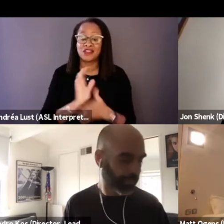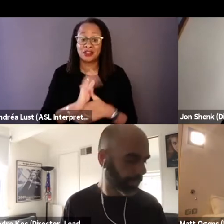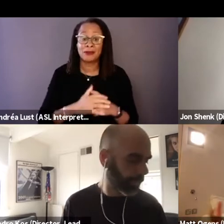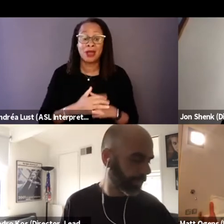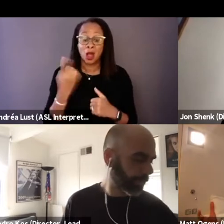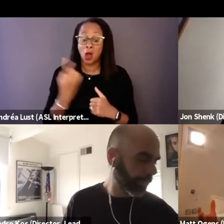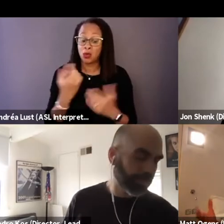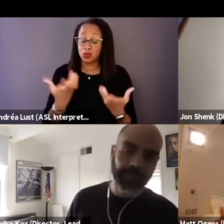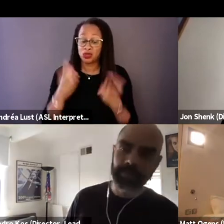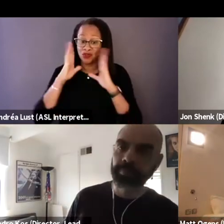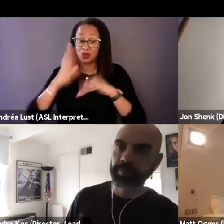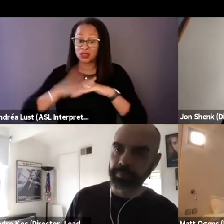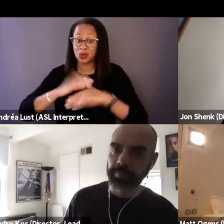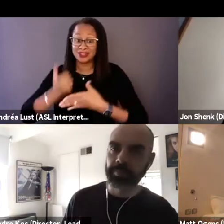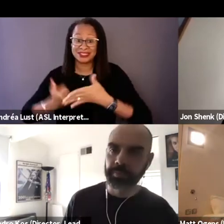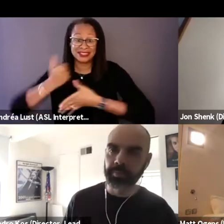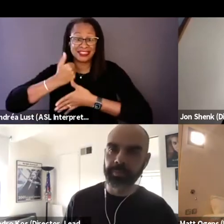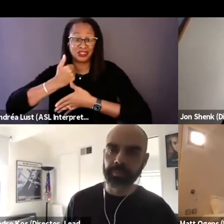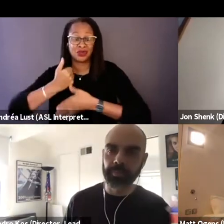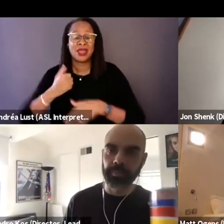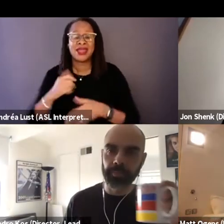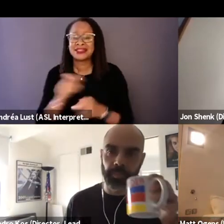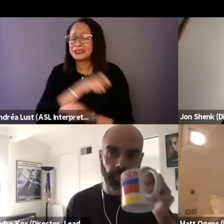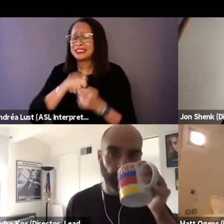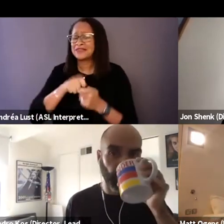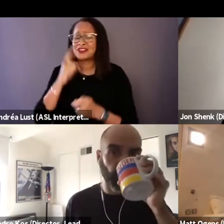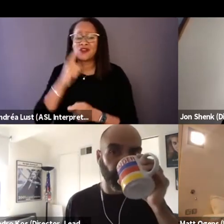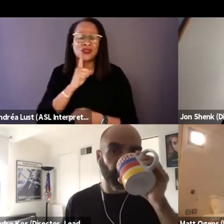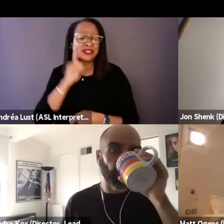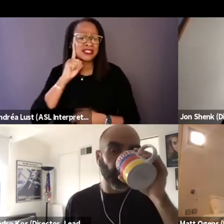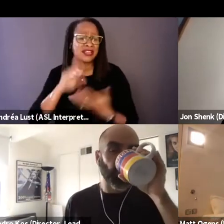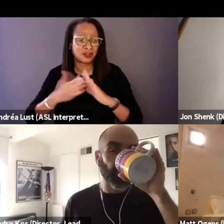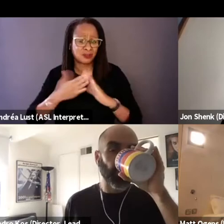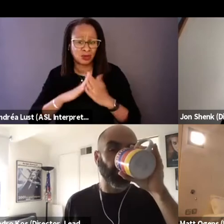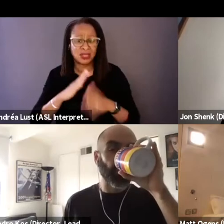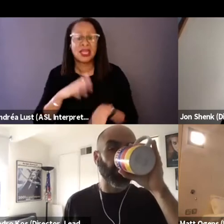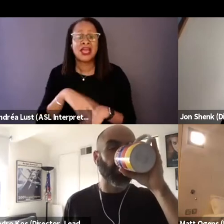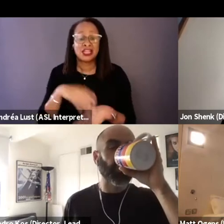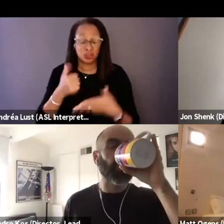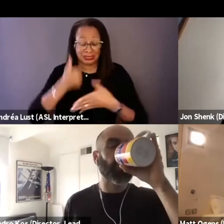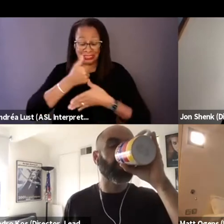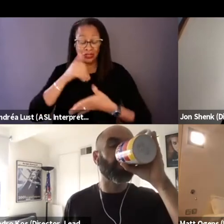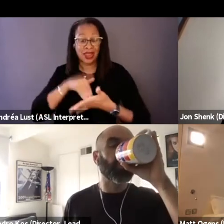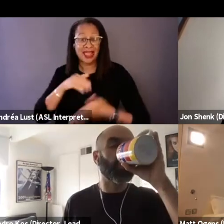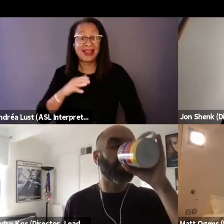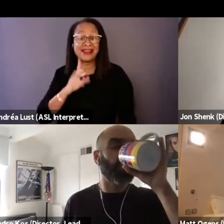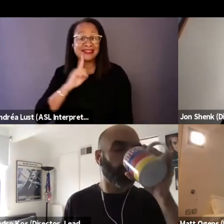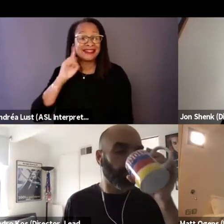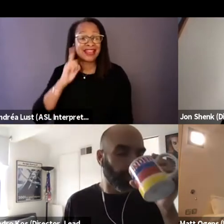especially for the deaf community. You're a senior at a deaf high school, you're gonna graduate and go out into the hearing world,